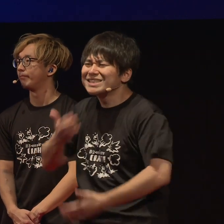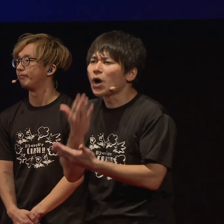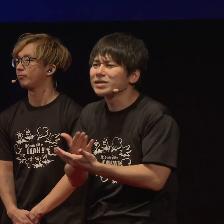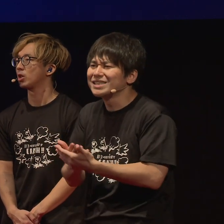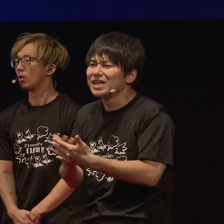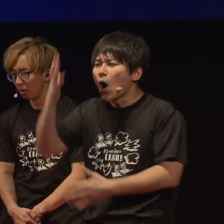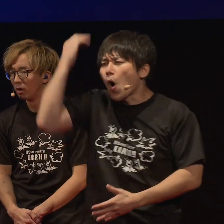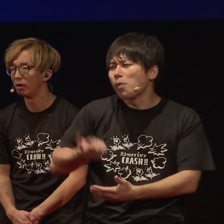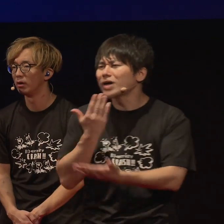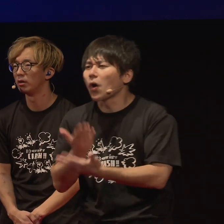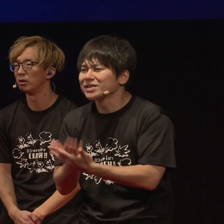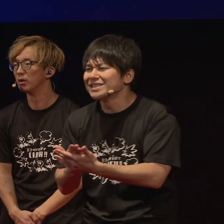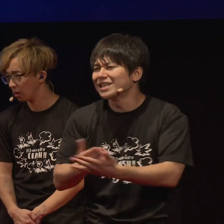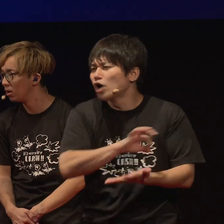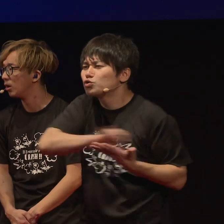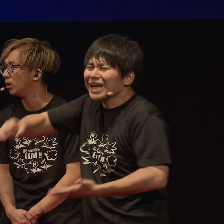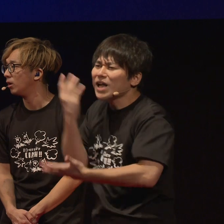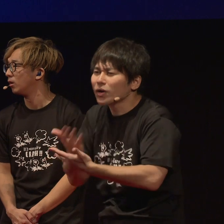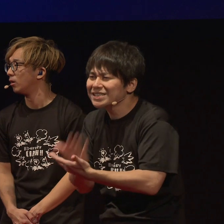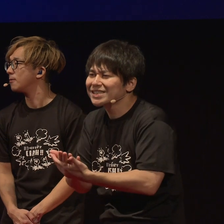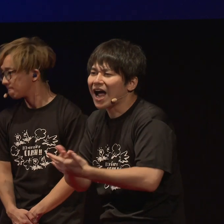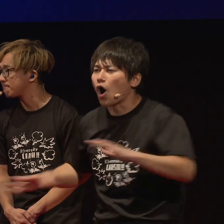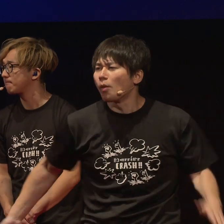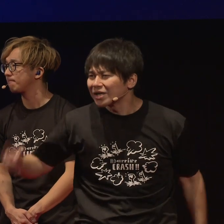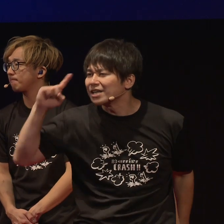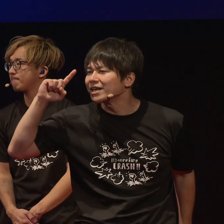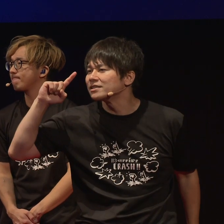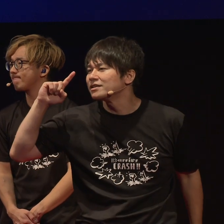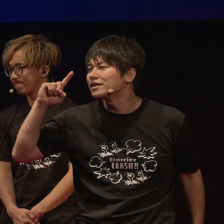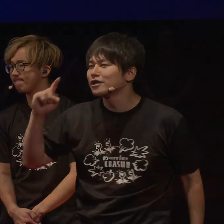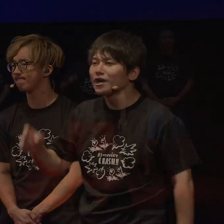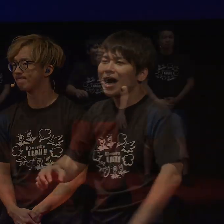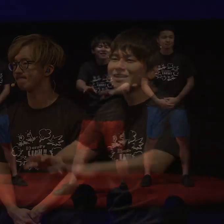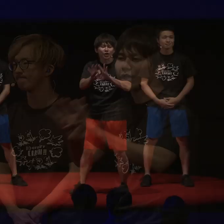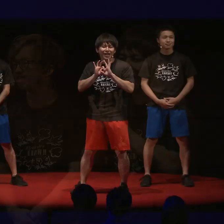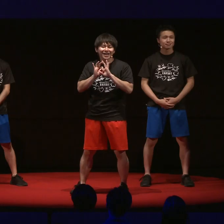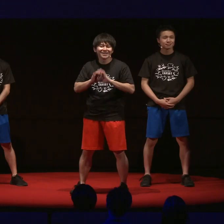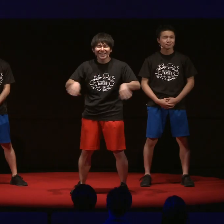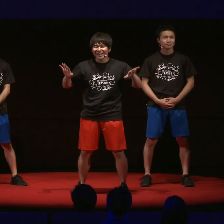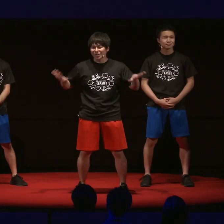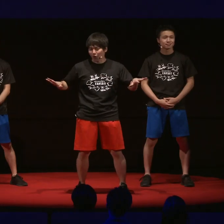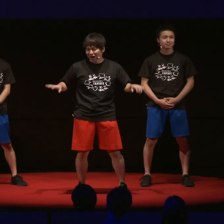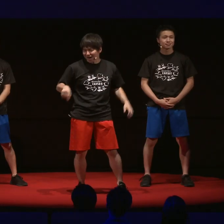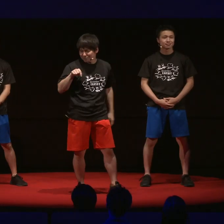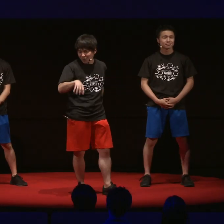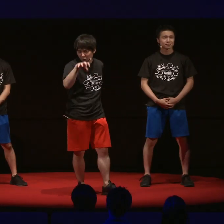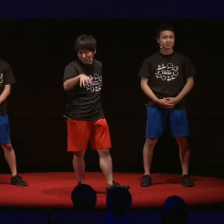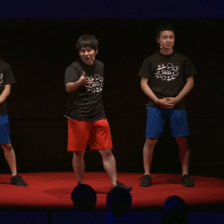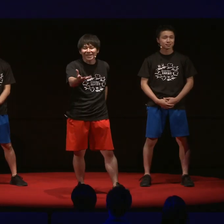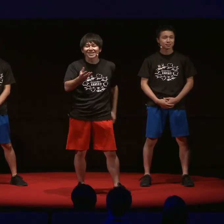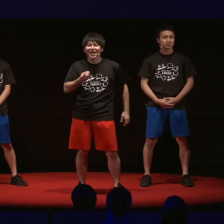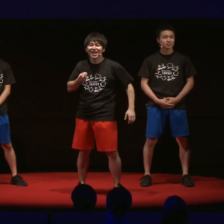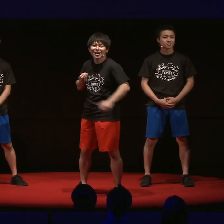to know about, learn and use sign language! Today, I'm going to use this stage